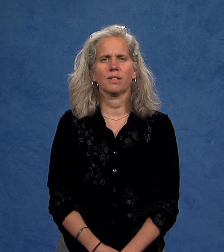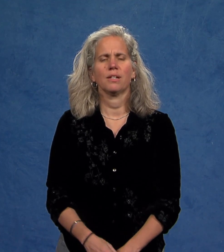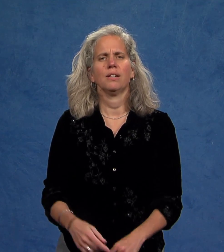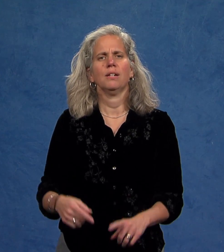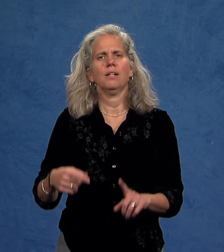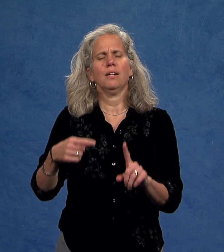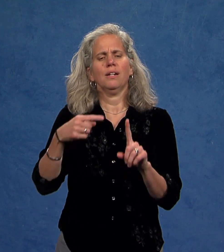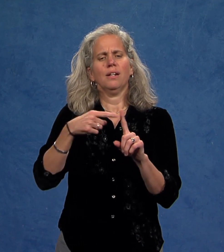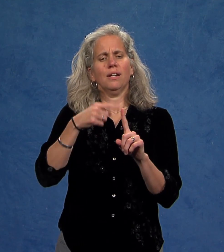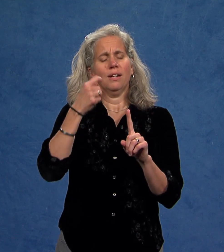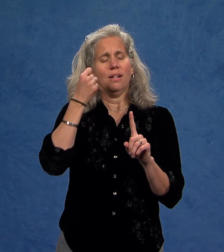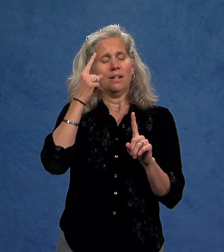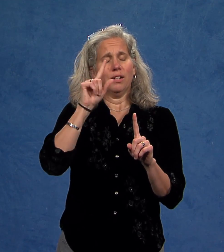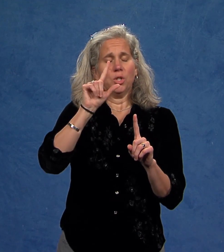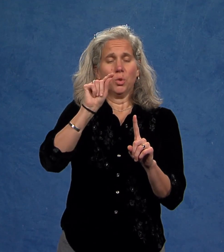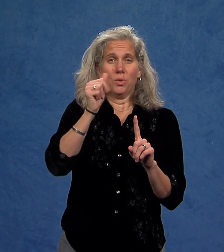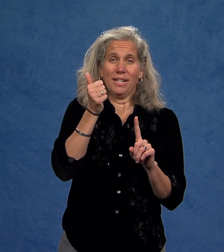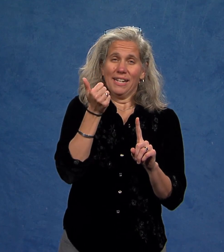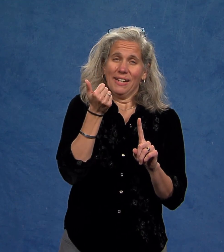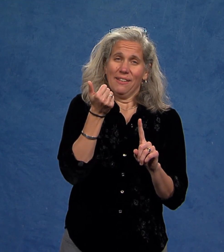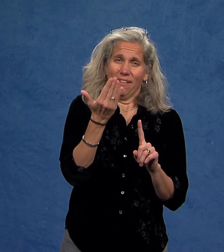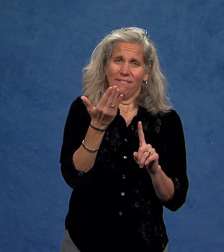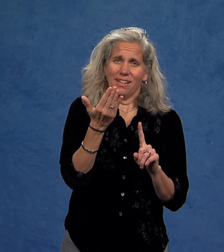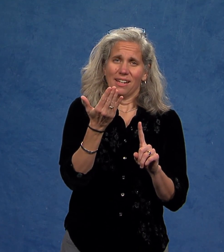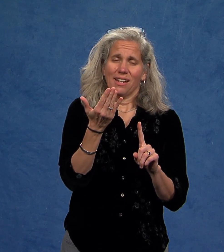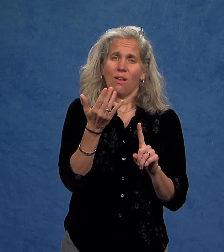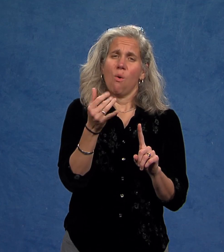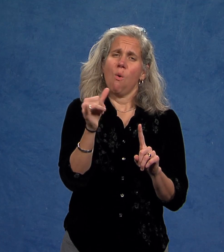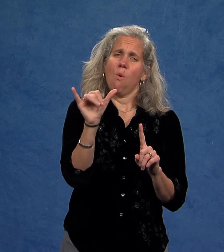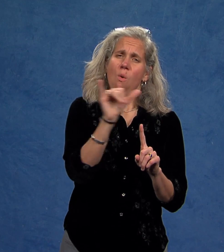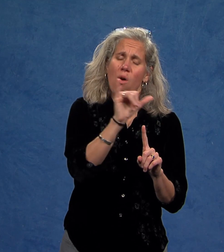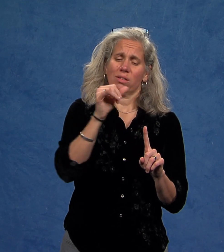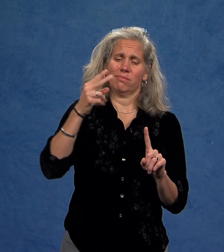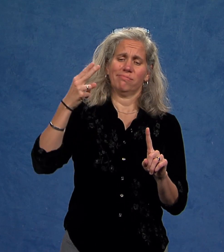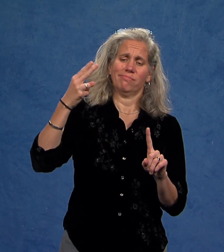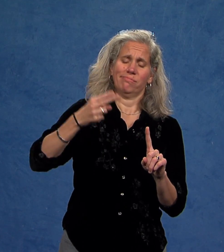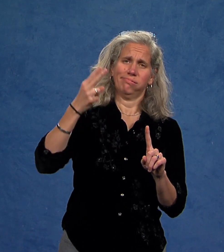For the nation, 2015 has also brought